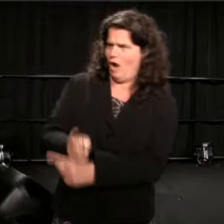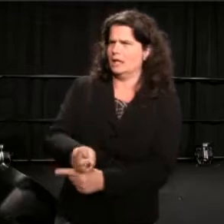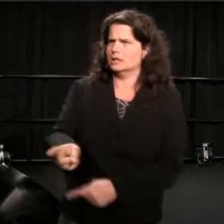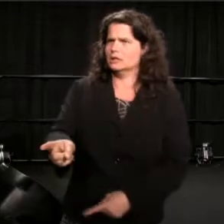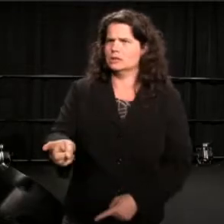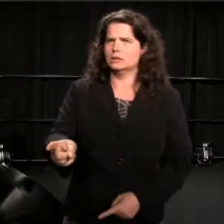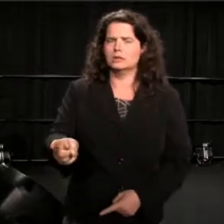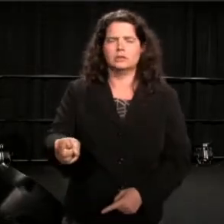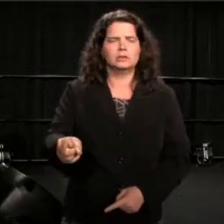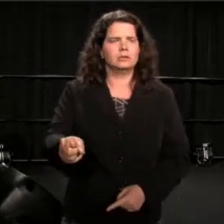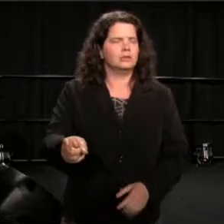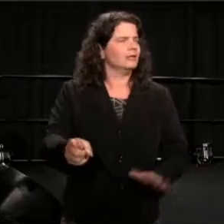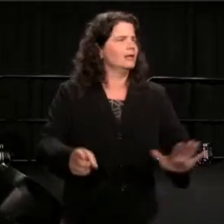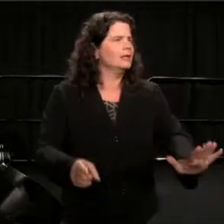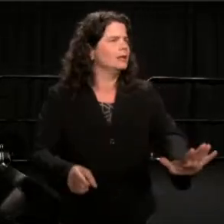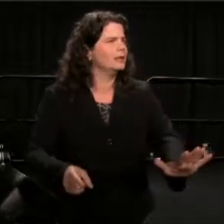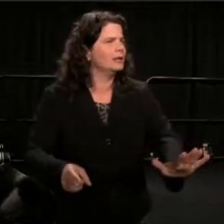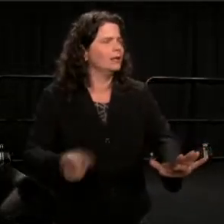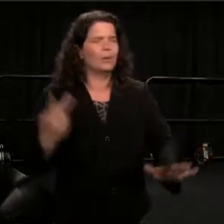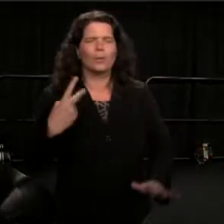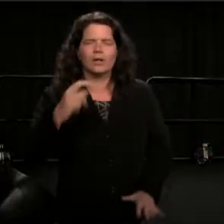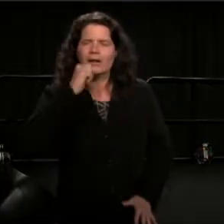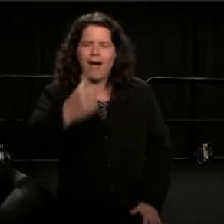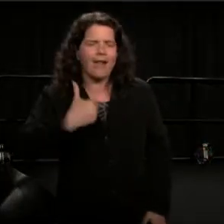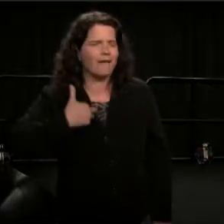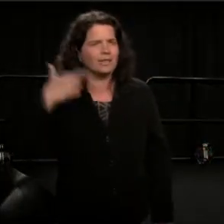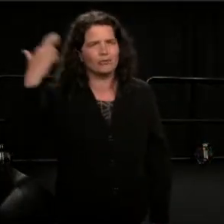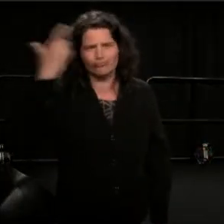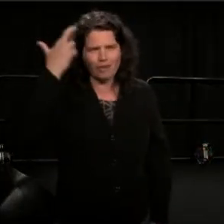But you know, we're not having a rational conversation at this point,